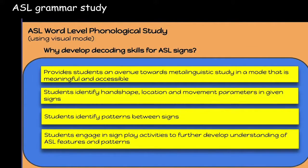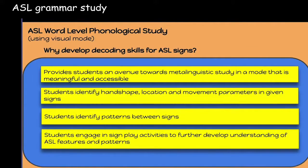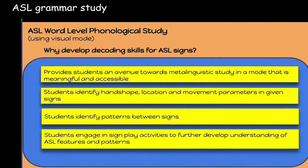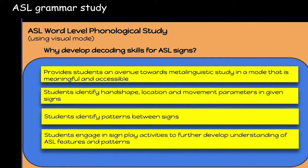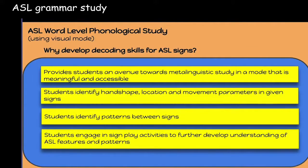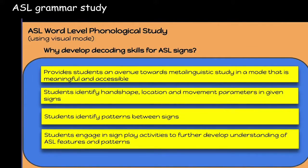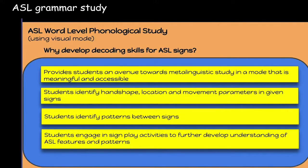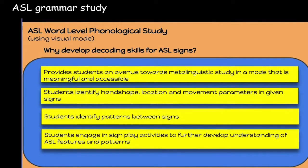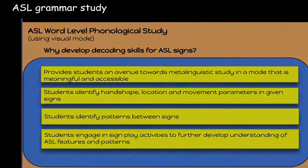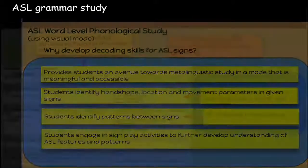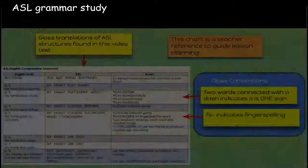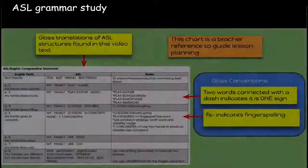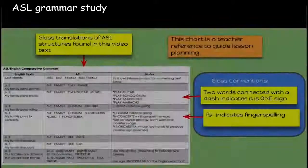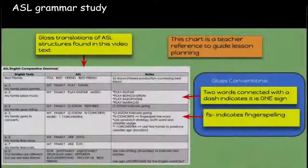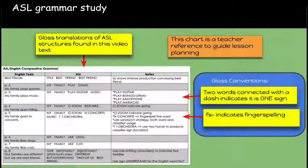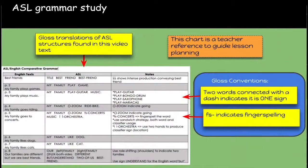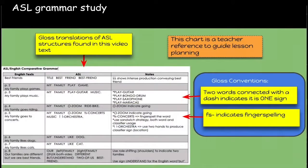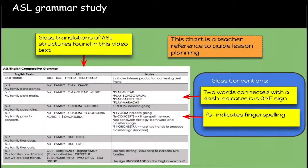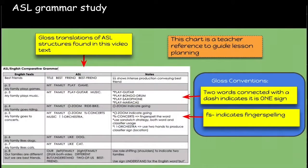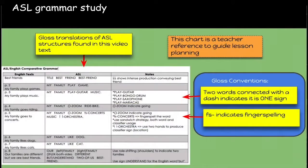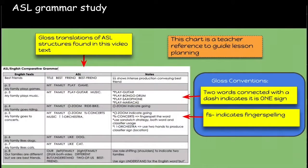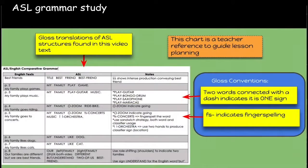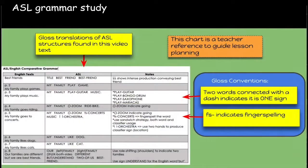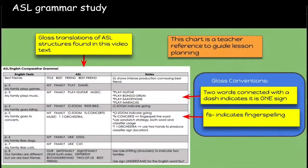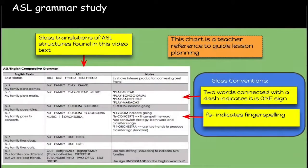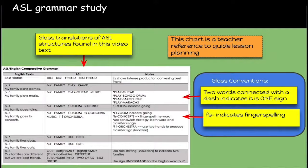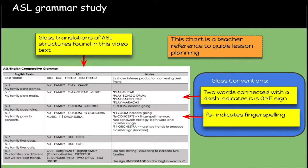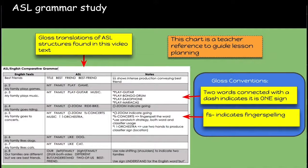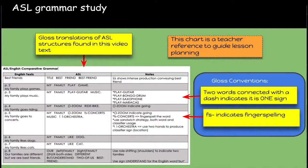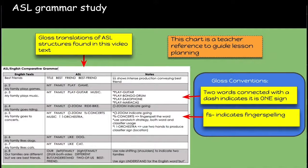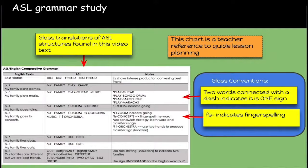that's asl word level phonology bills